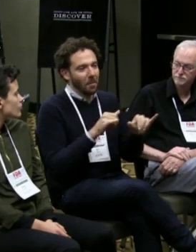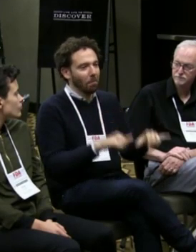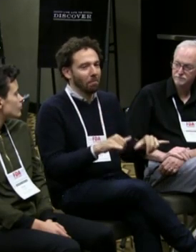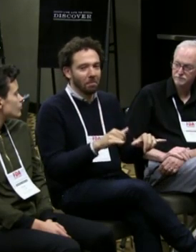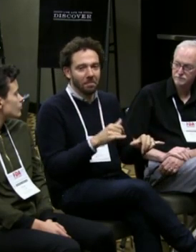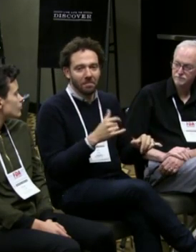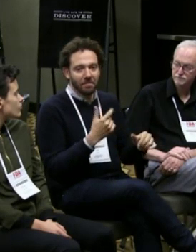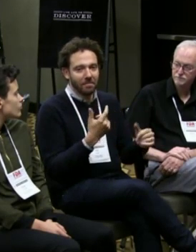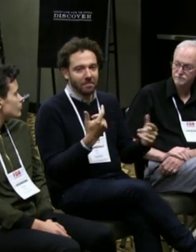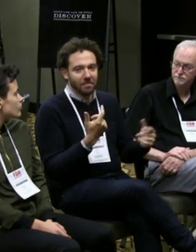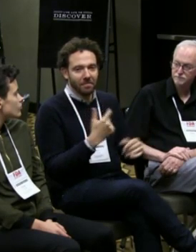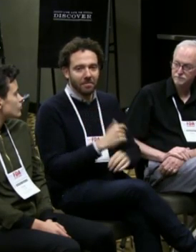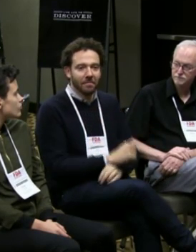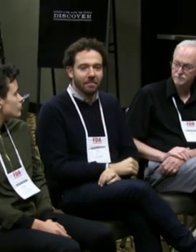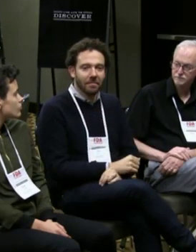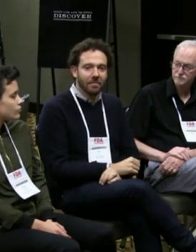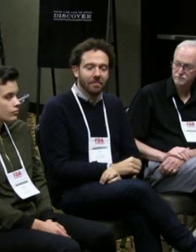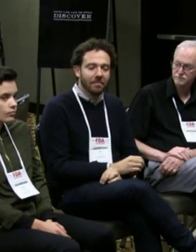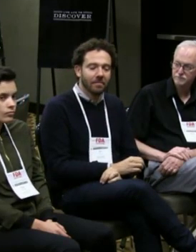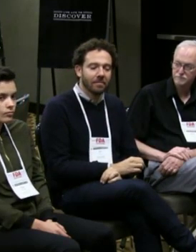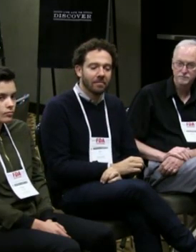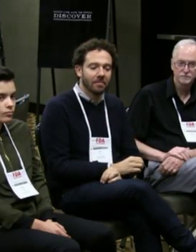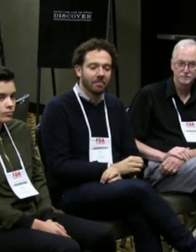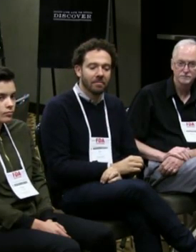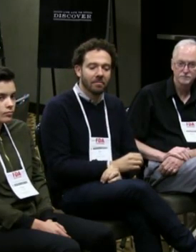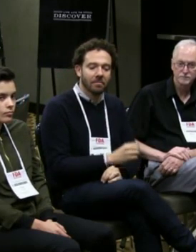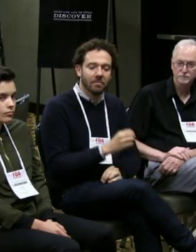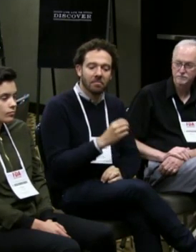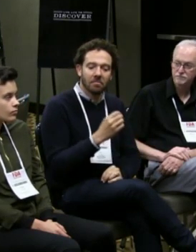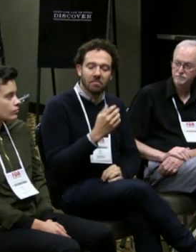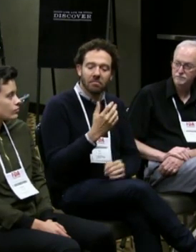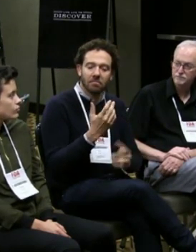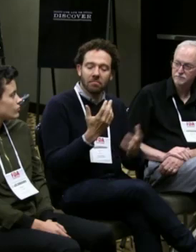whether or not we're in a small venue or a large venue, it's the same process.